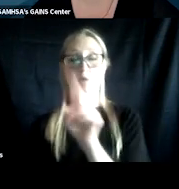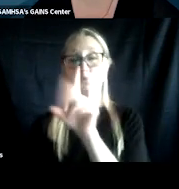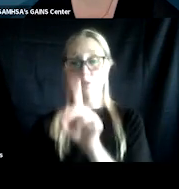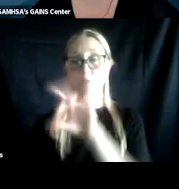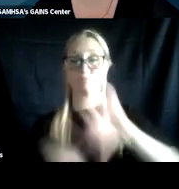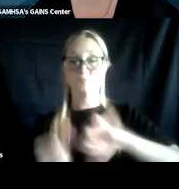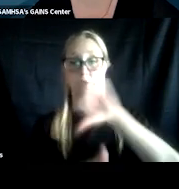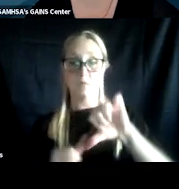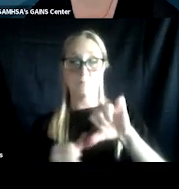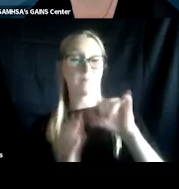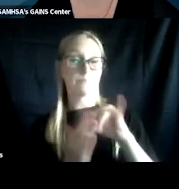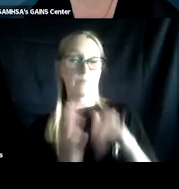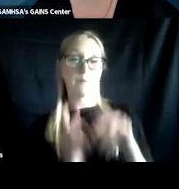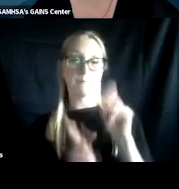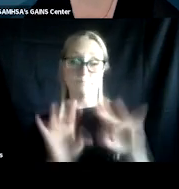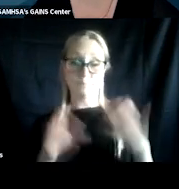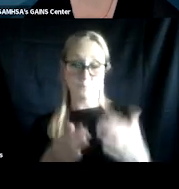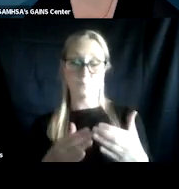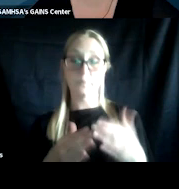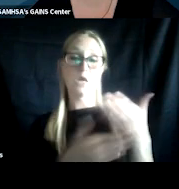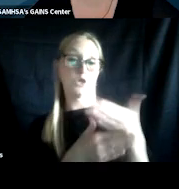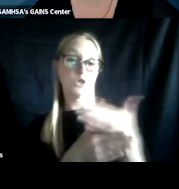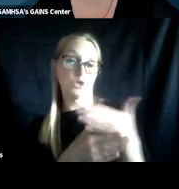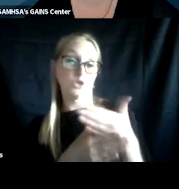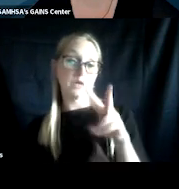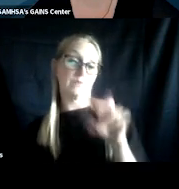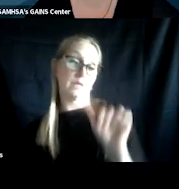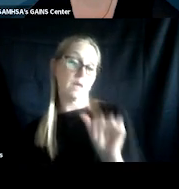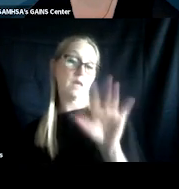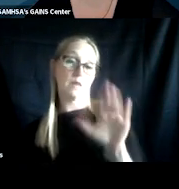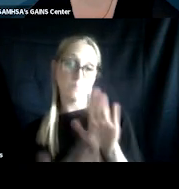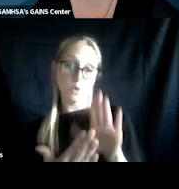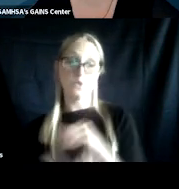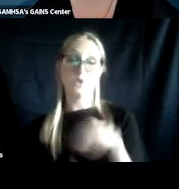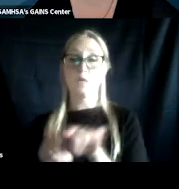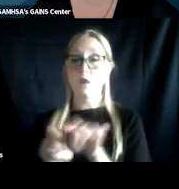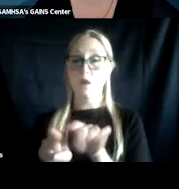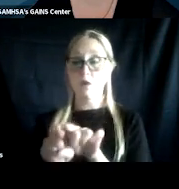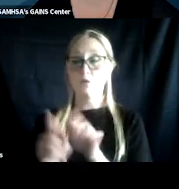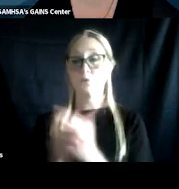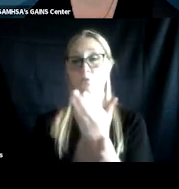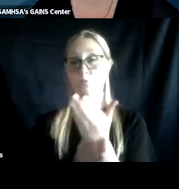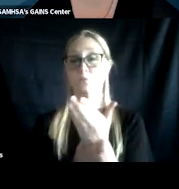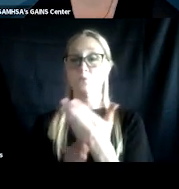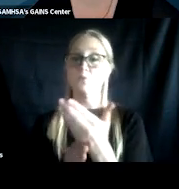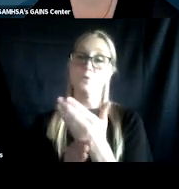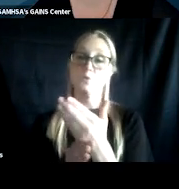Share the VA's approach and services for treating PTSD and SUD among veterans and describe ways treatment courts